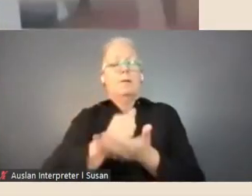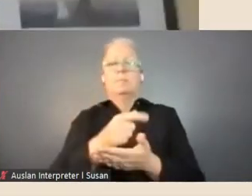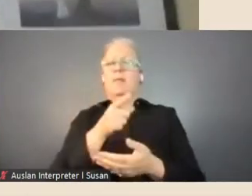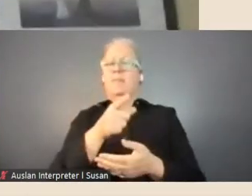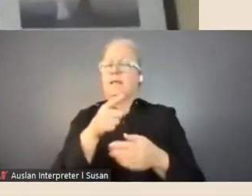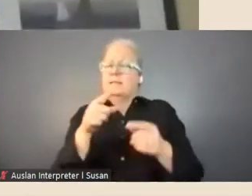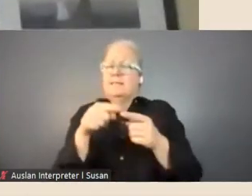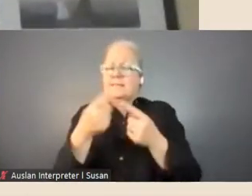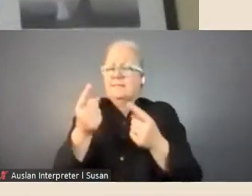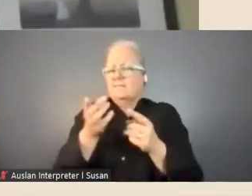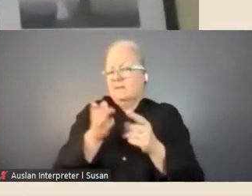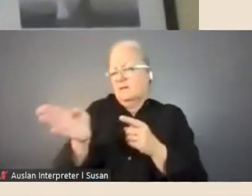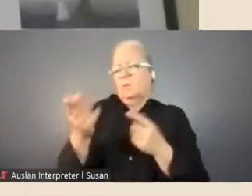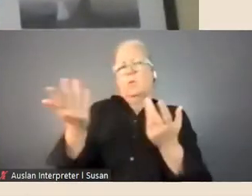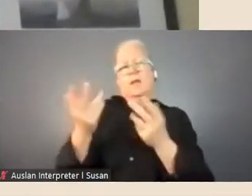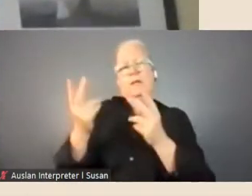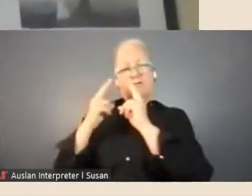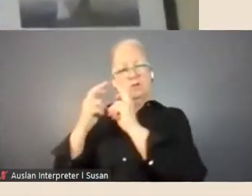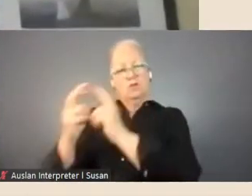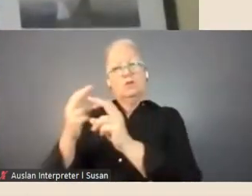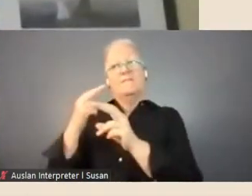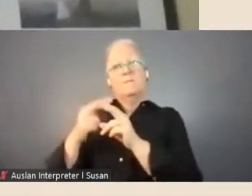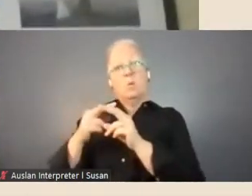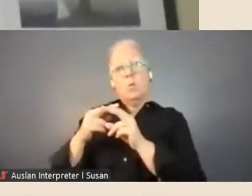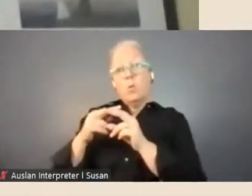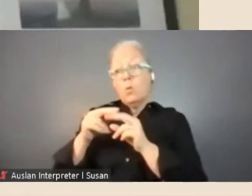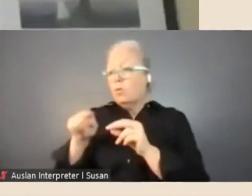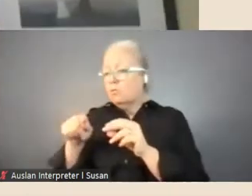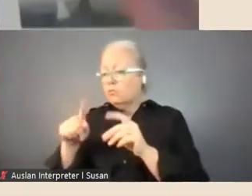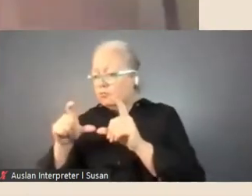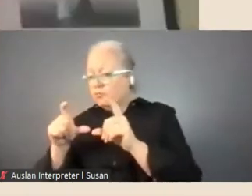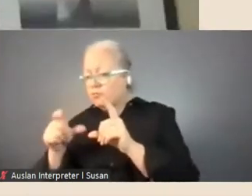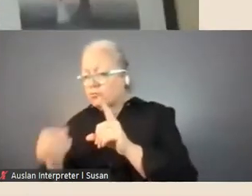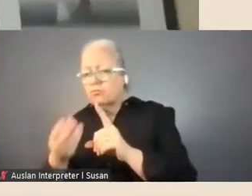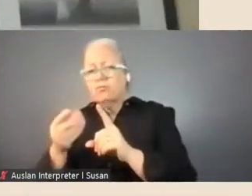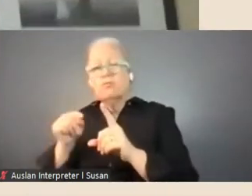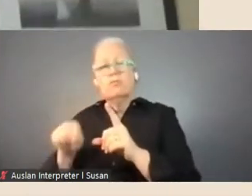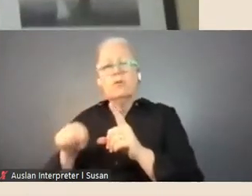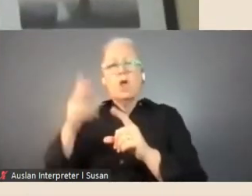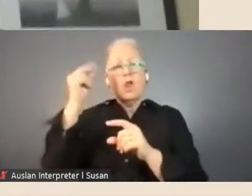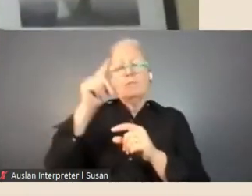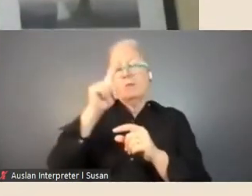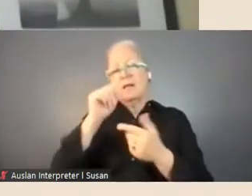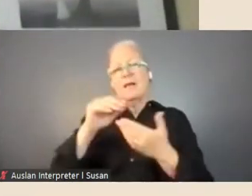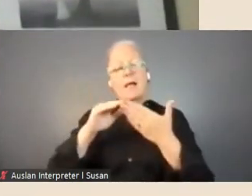researching for images and we can, librarians here can assist people to identify those as well,